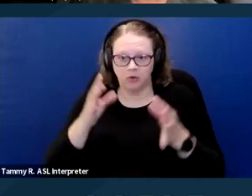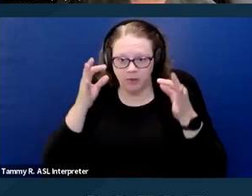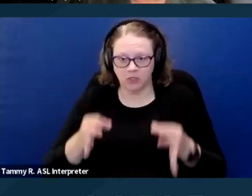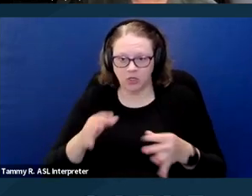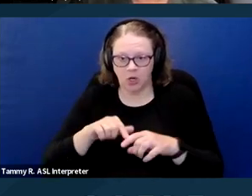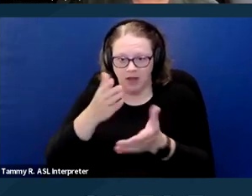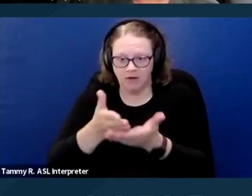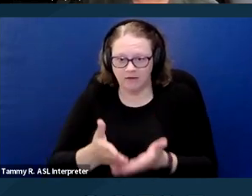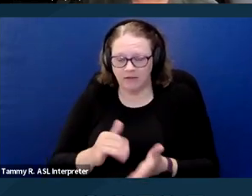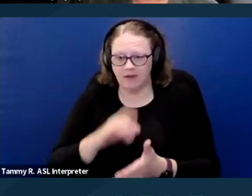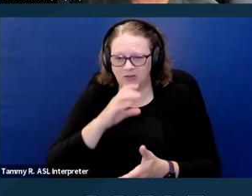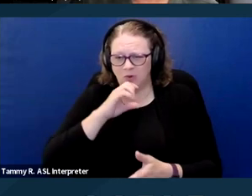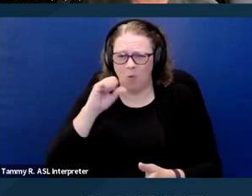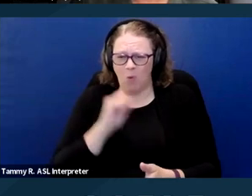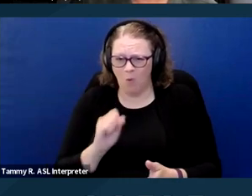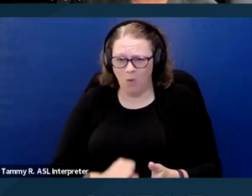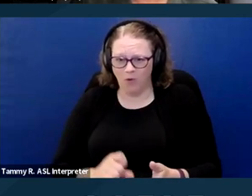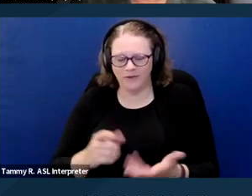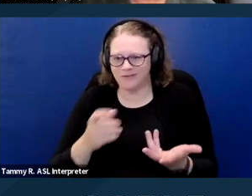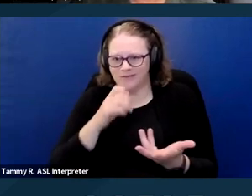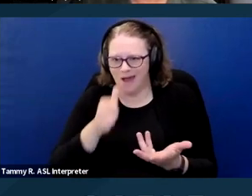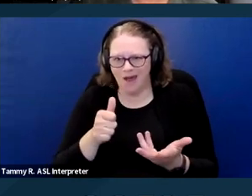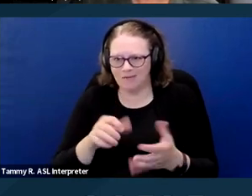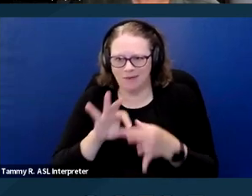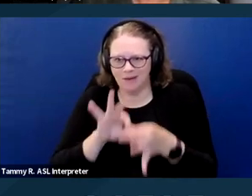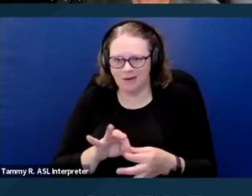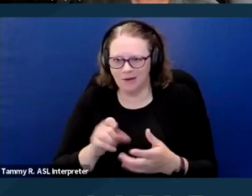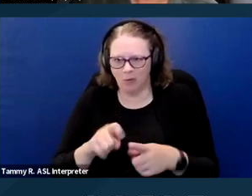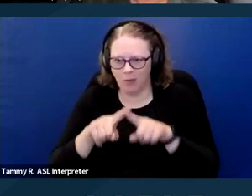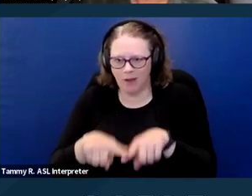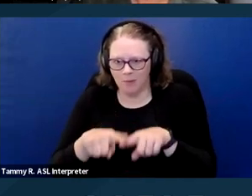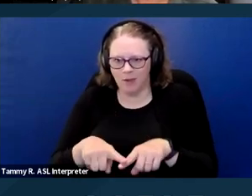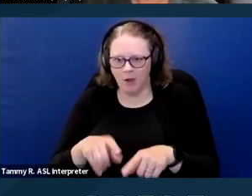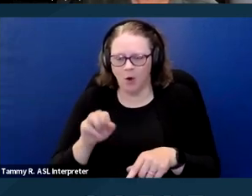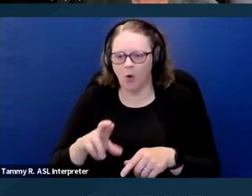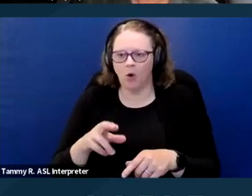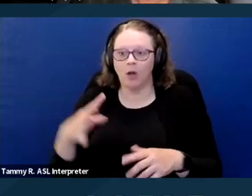or on mere speculations or fears. Next slide please.